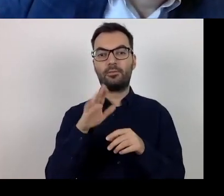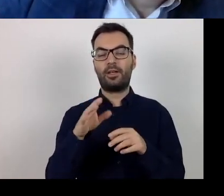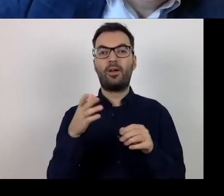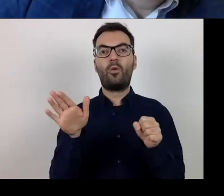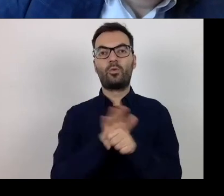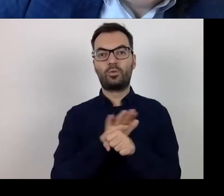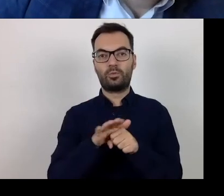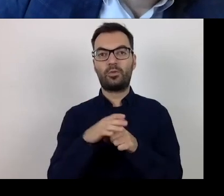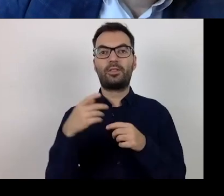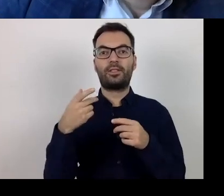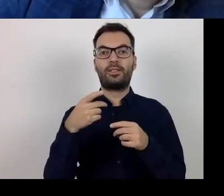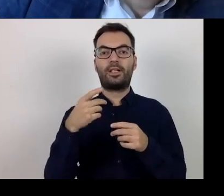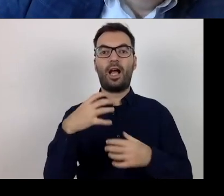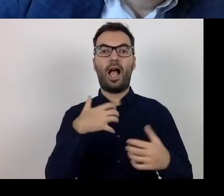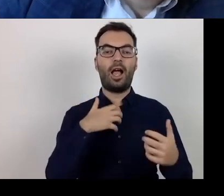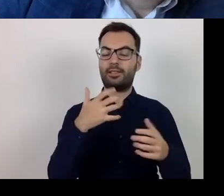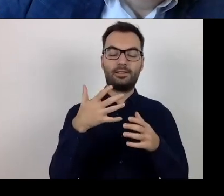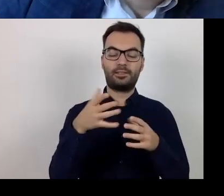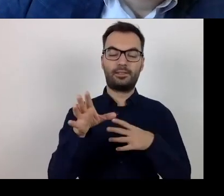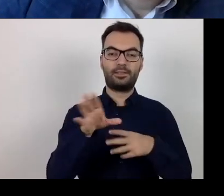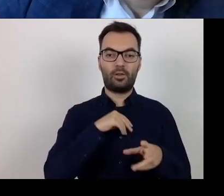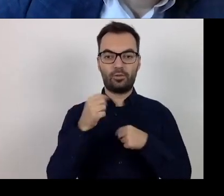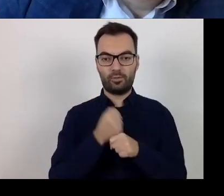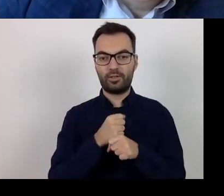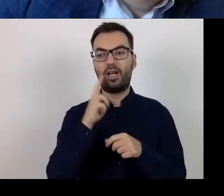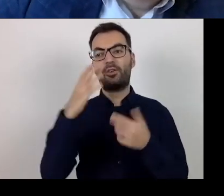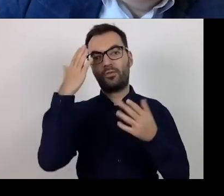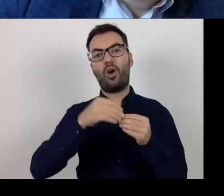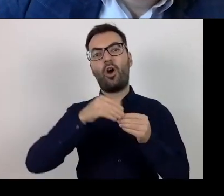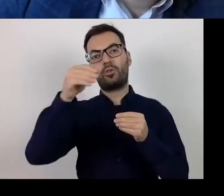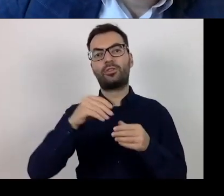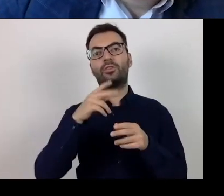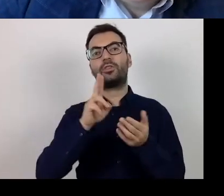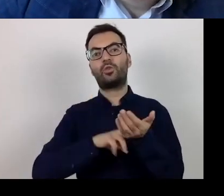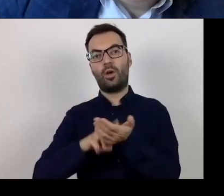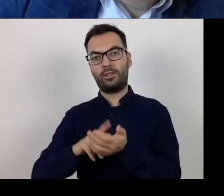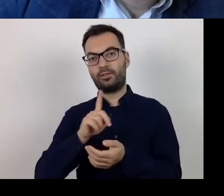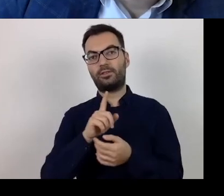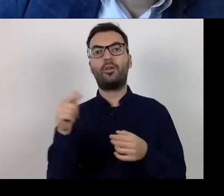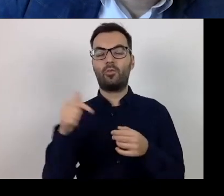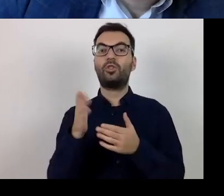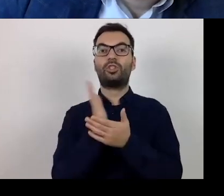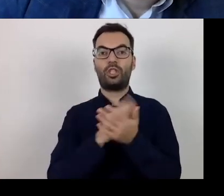and intending to benefit of the postponement of contributions, should they receive a refund of a part of the costs